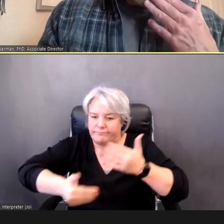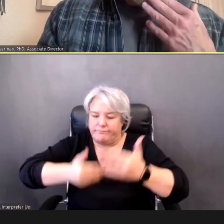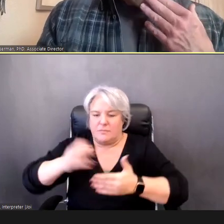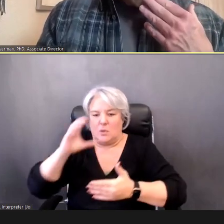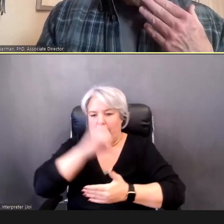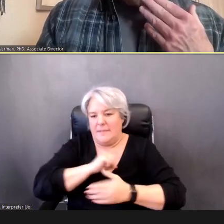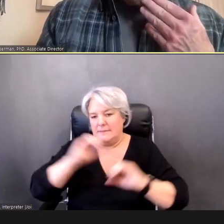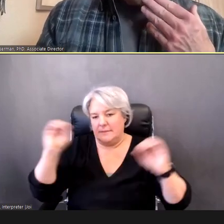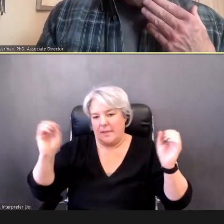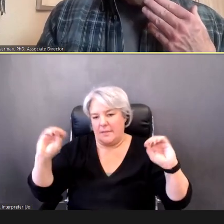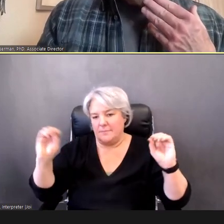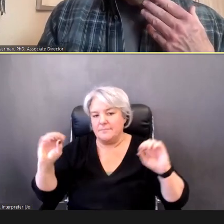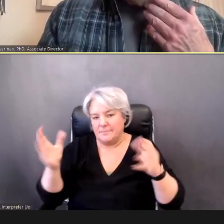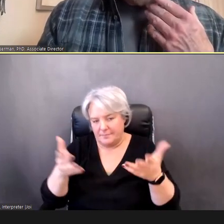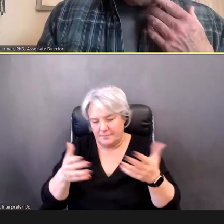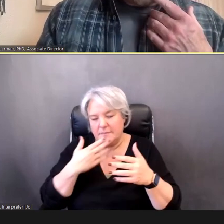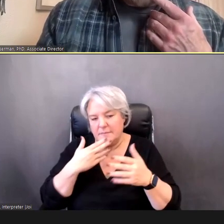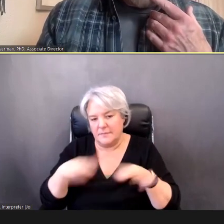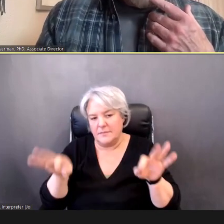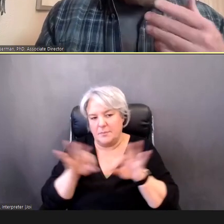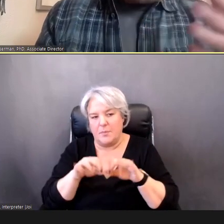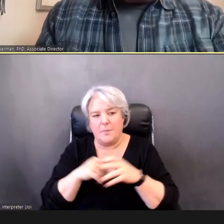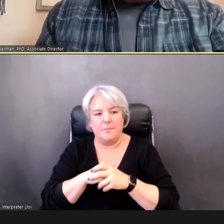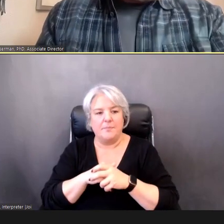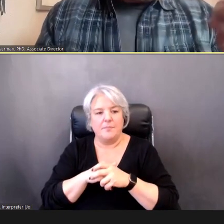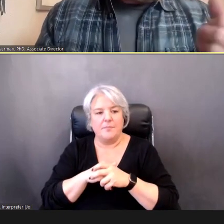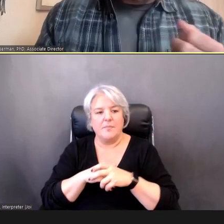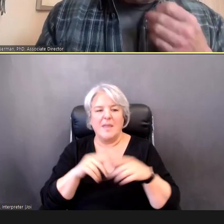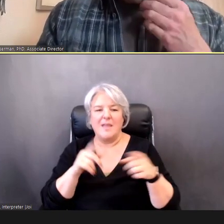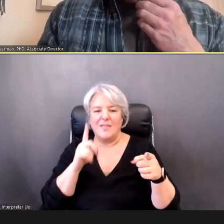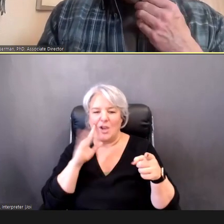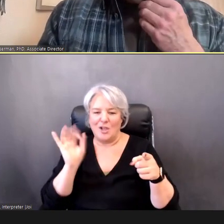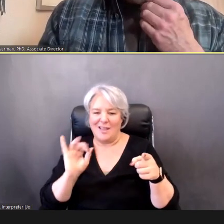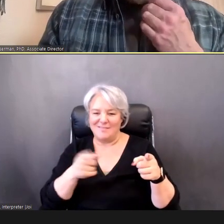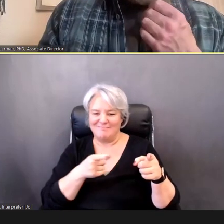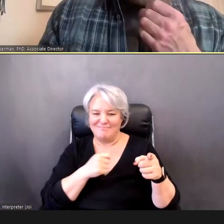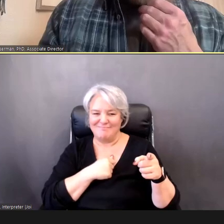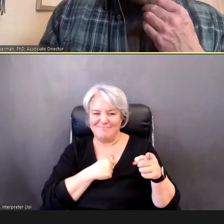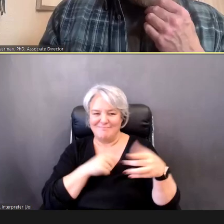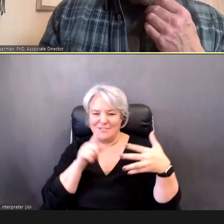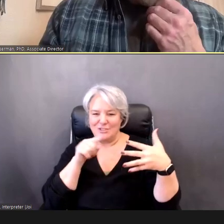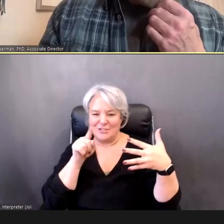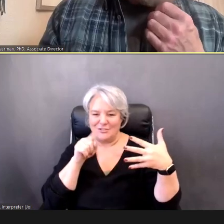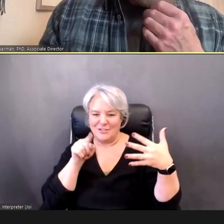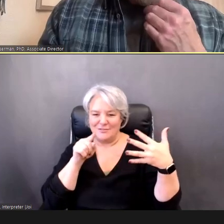And they look like this: This is just an example of the step-by-step